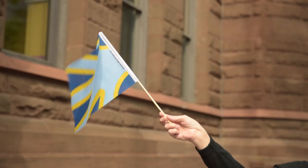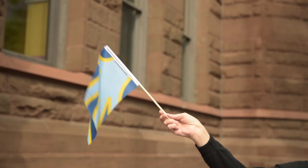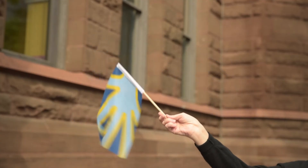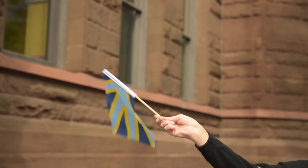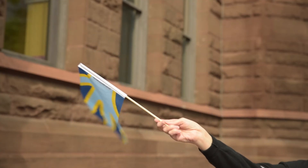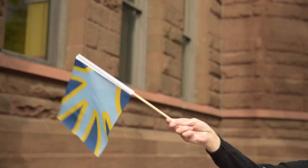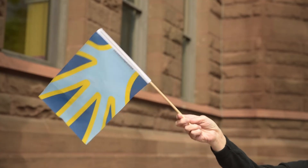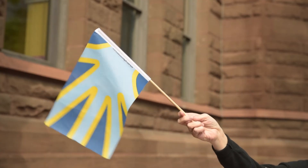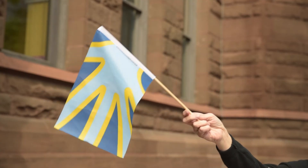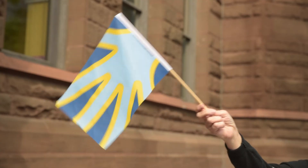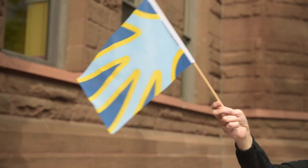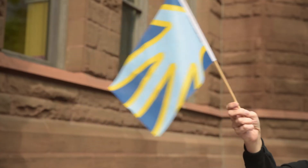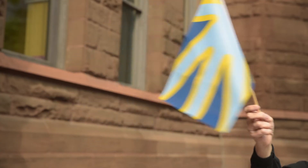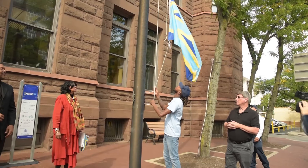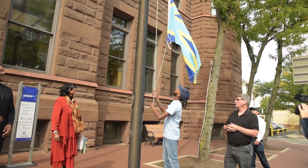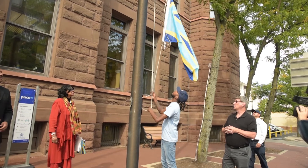Wonderful! Let's raise the flag.